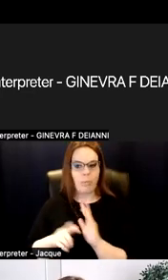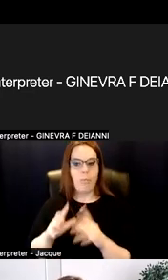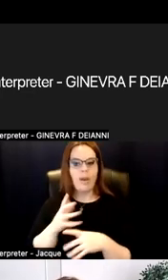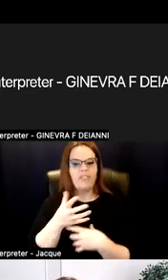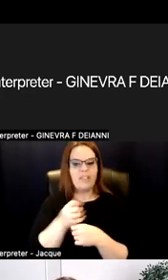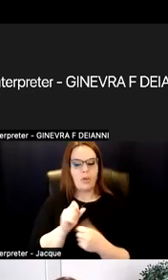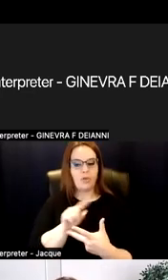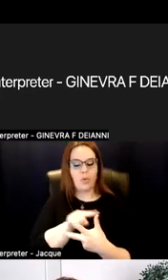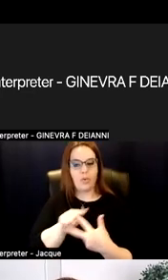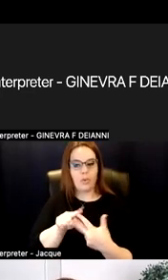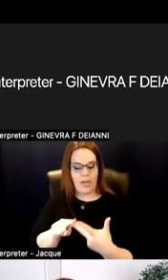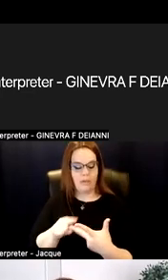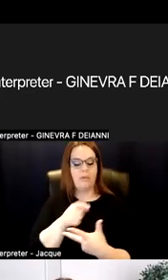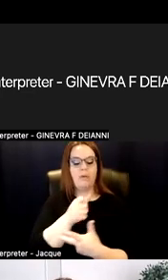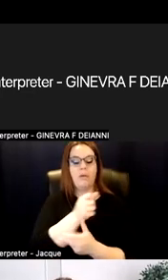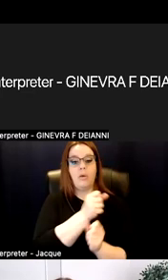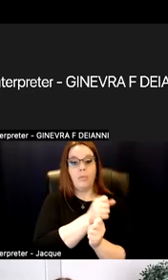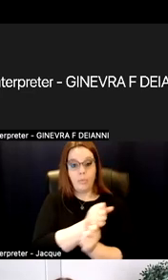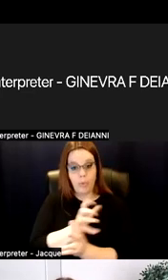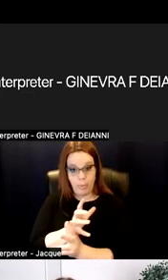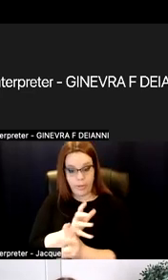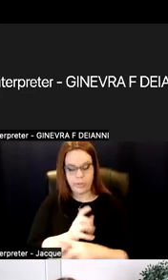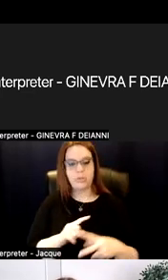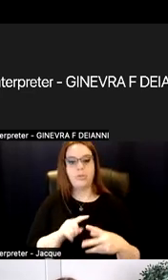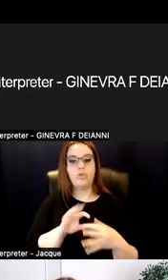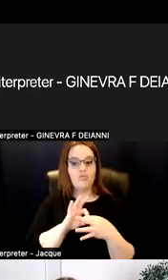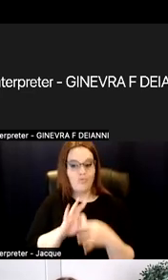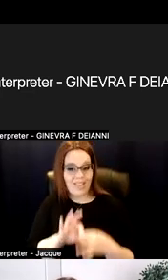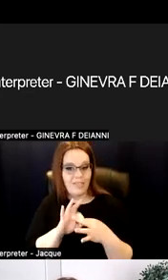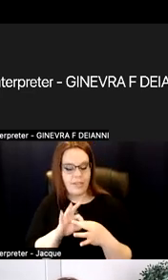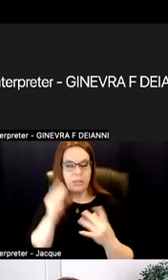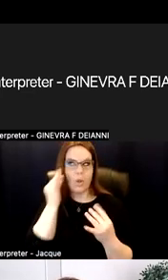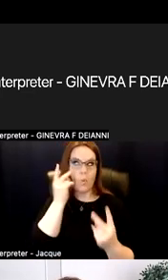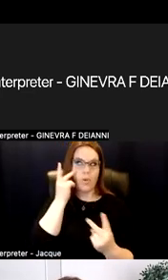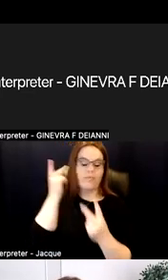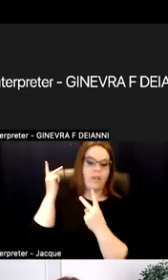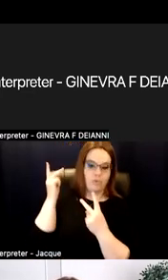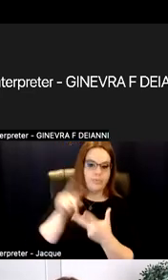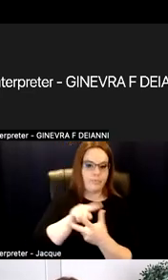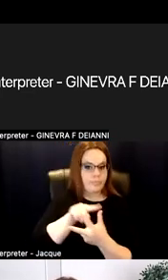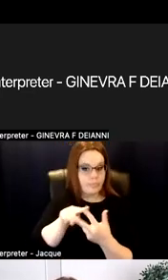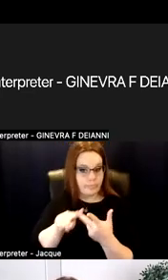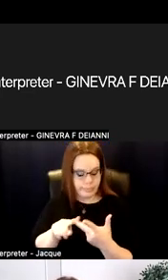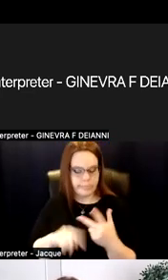of preparation, relevance, and reflection. And in some ways, this adult learning principle